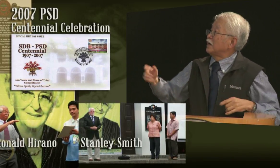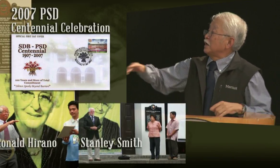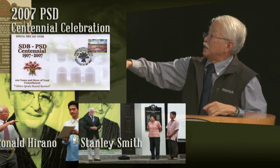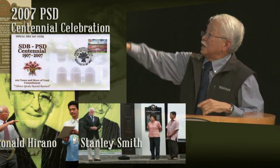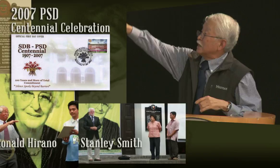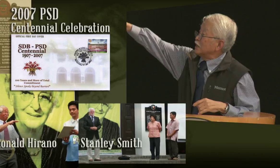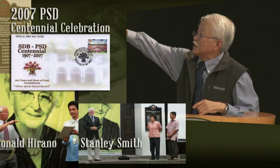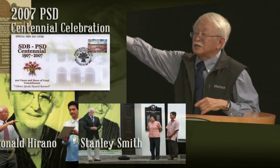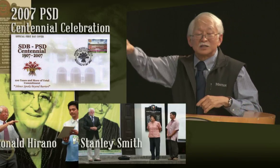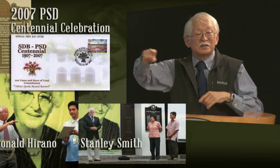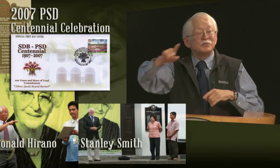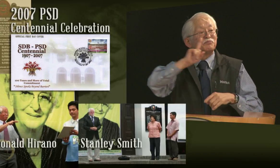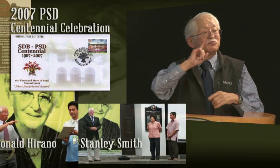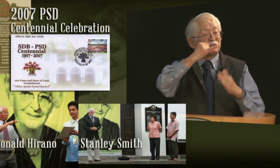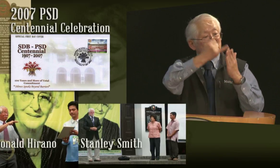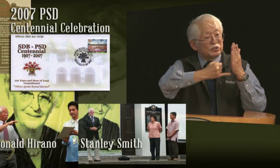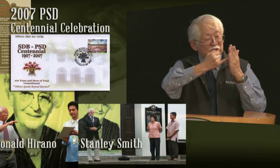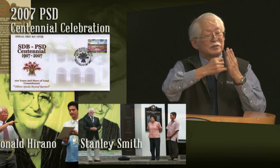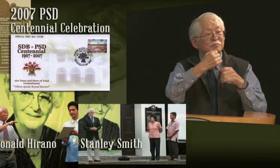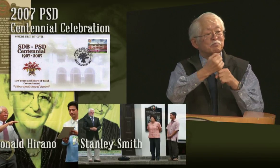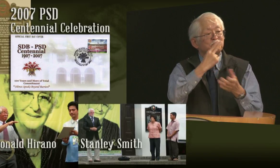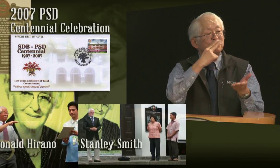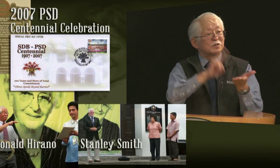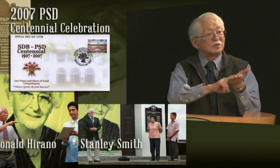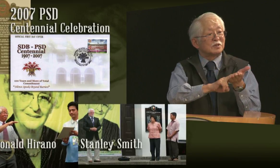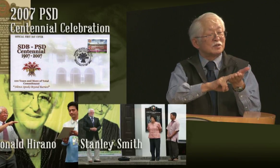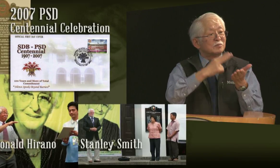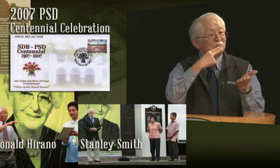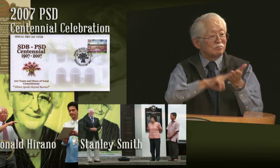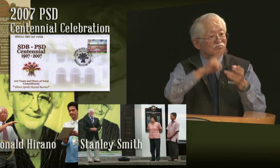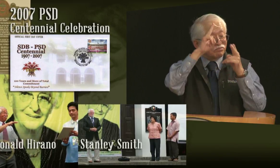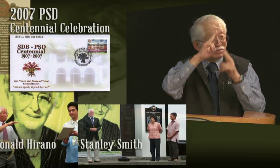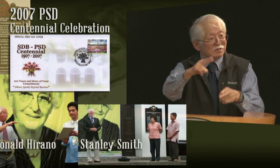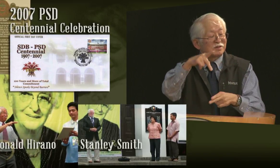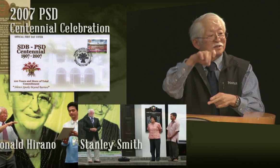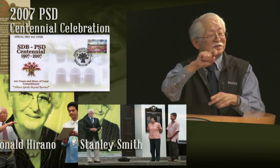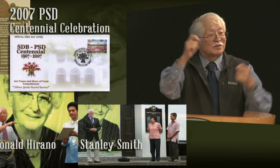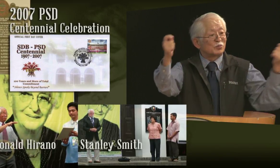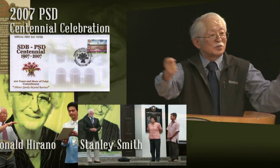the Philippine government and the school. Up at the top you'll see that there was